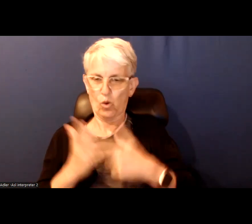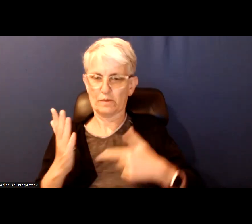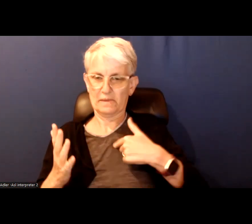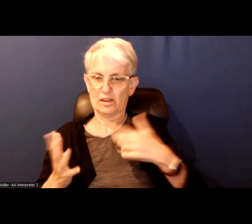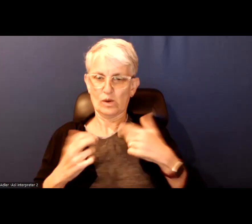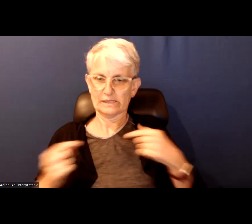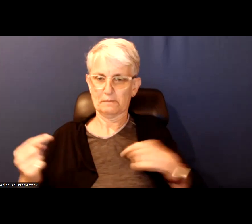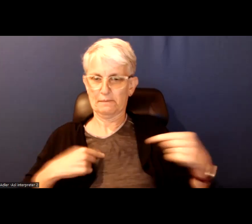And I worry a lot about that.